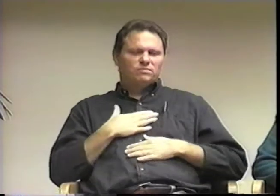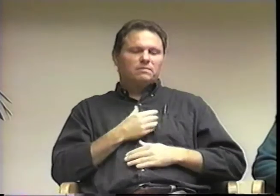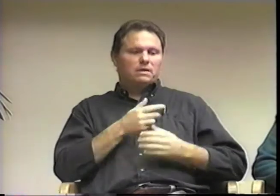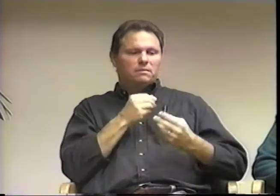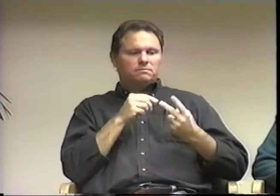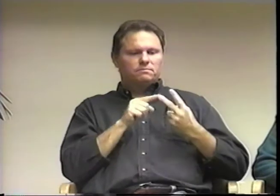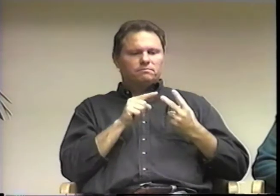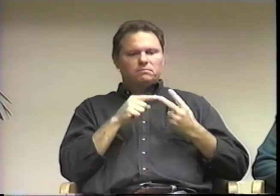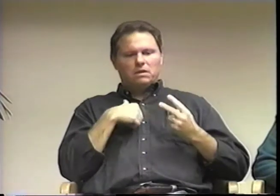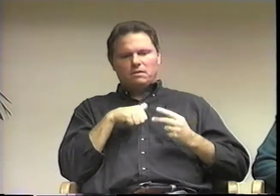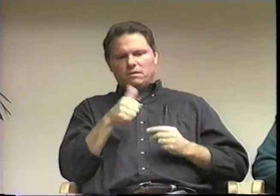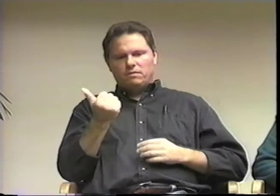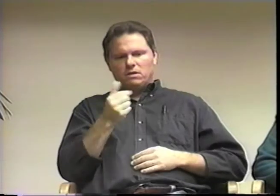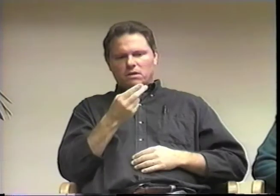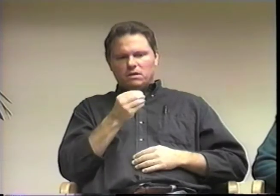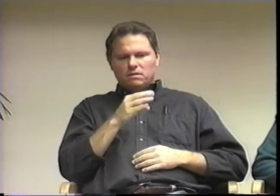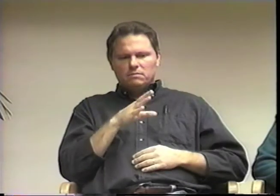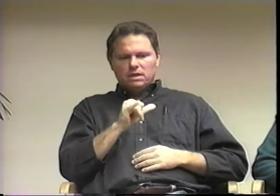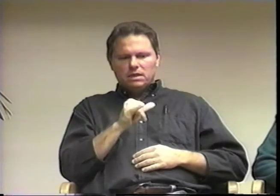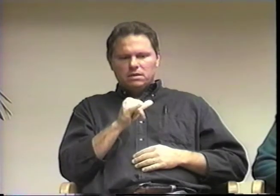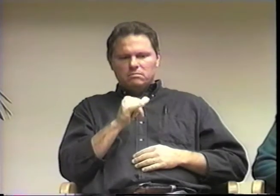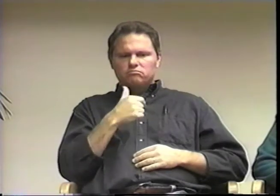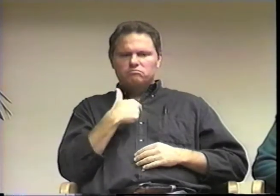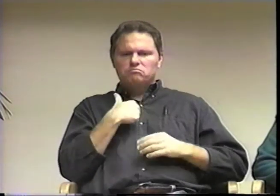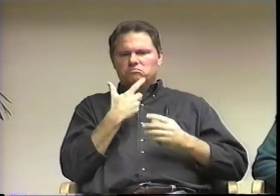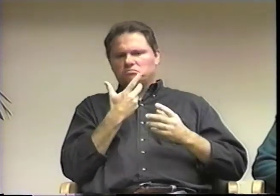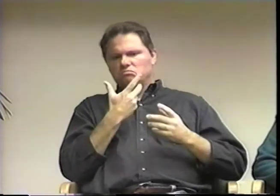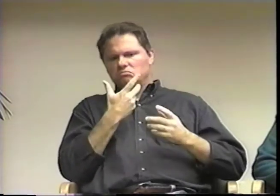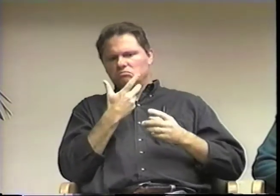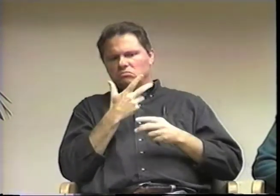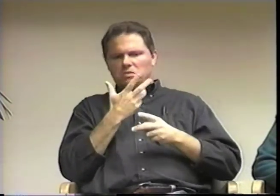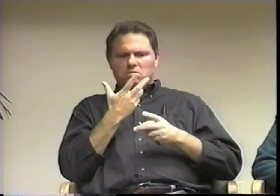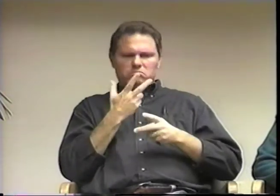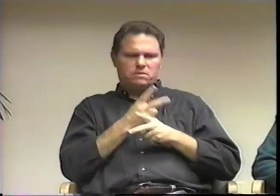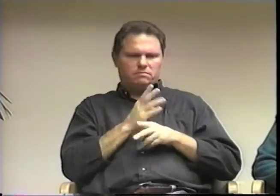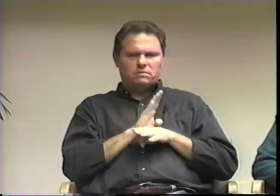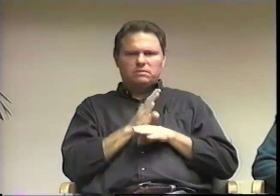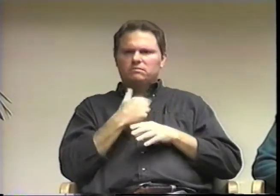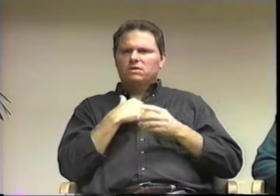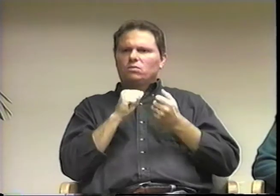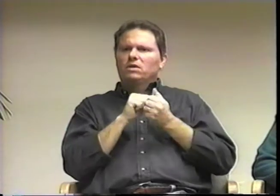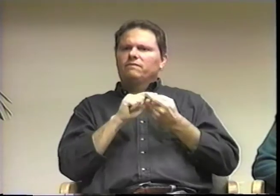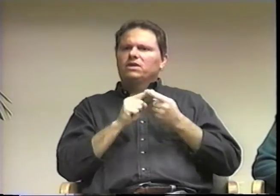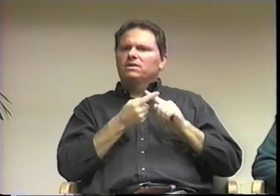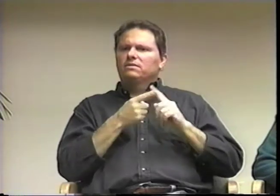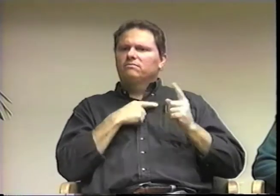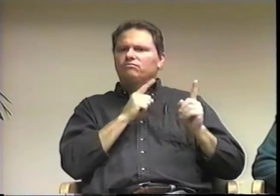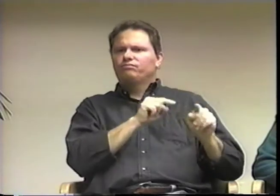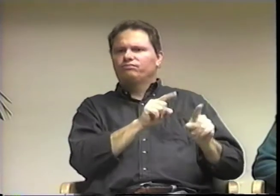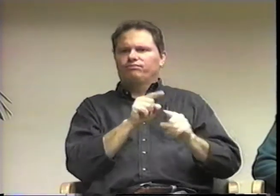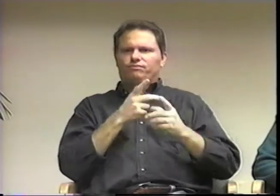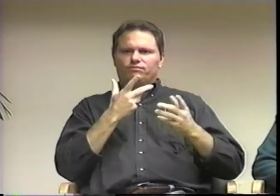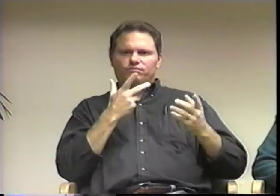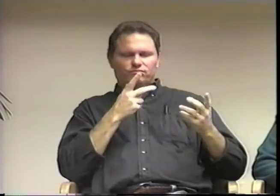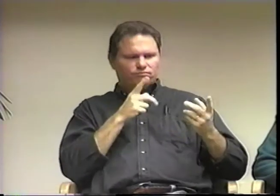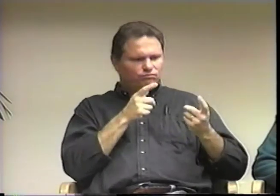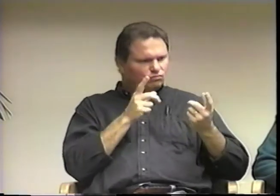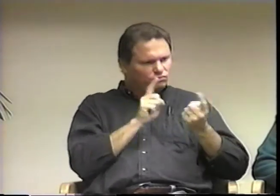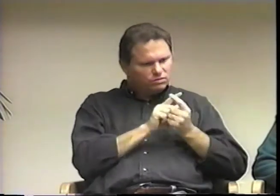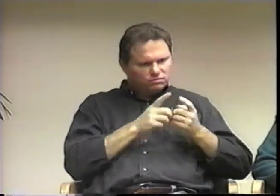I guess another hobby is I also enjoy spending time with friends.